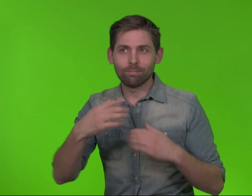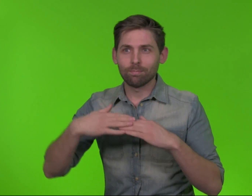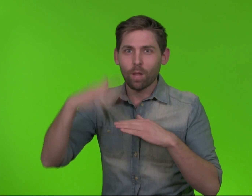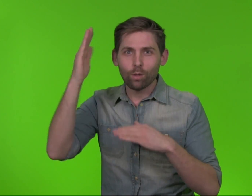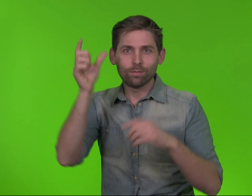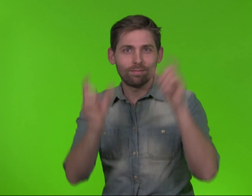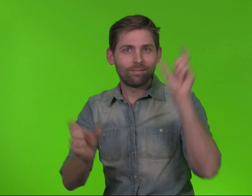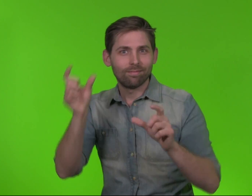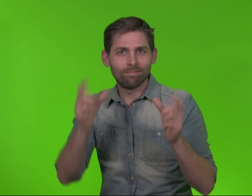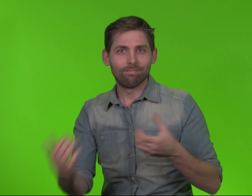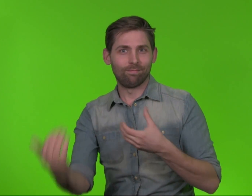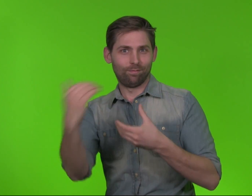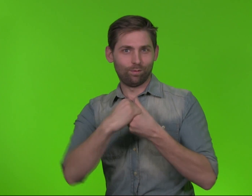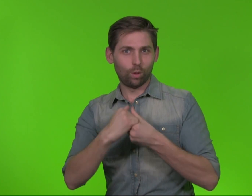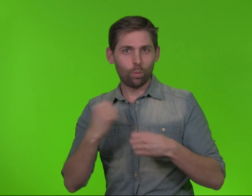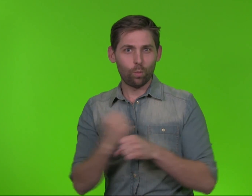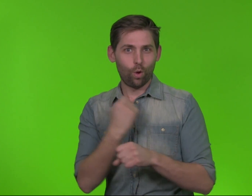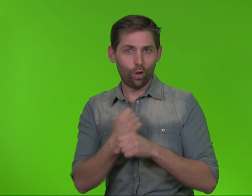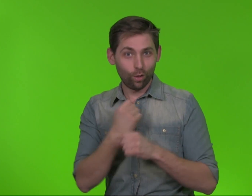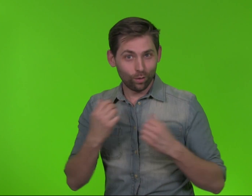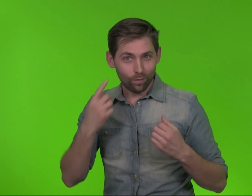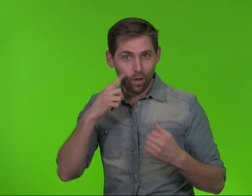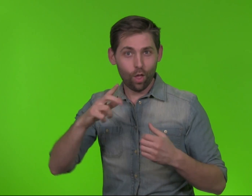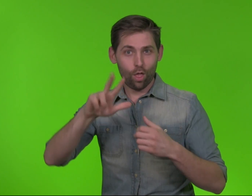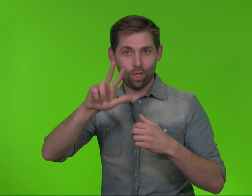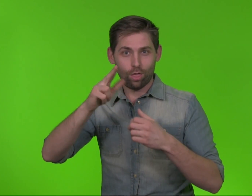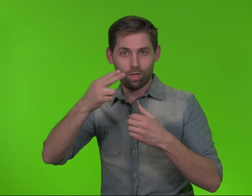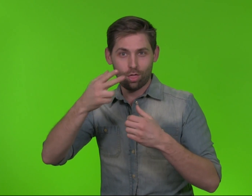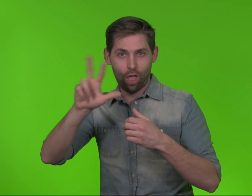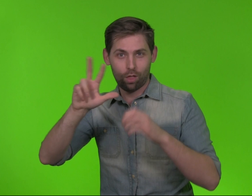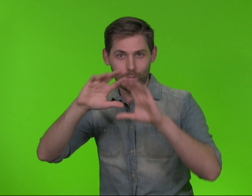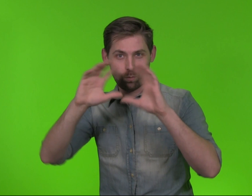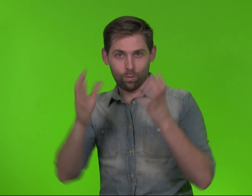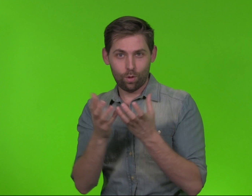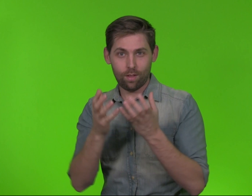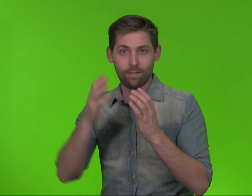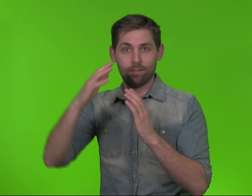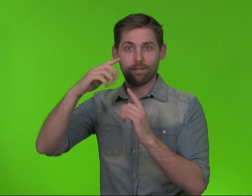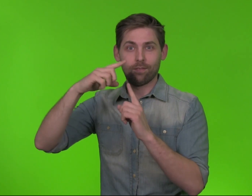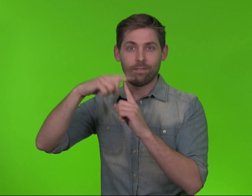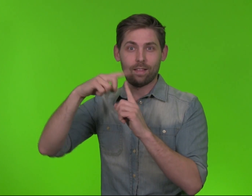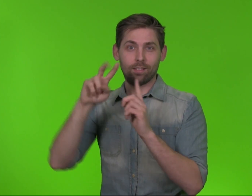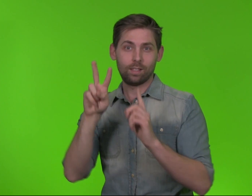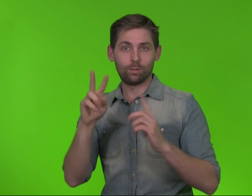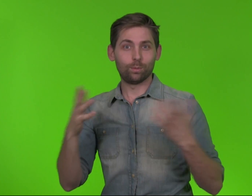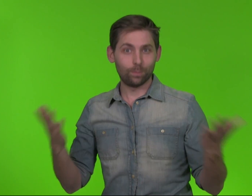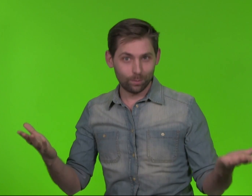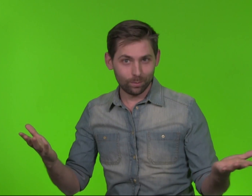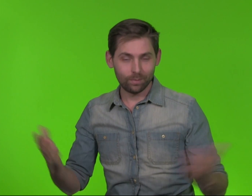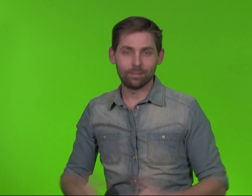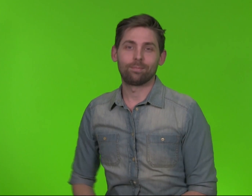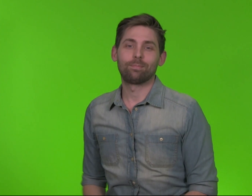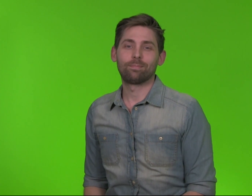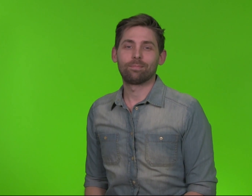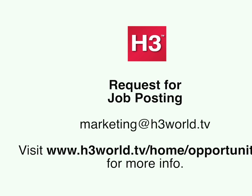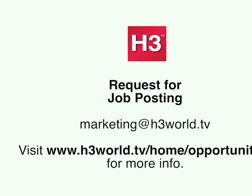are excited to have more people join and support H3 World TV!